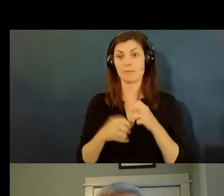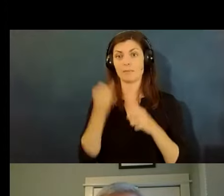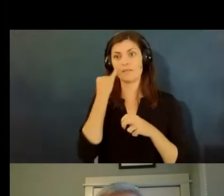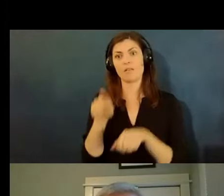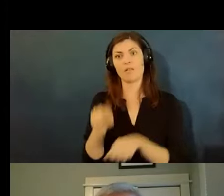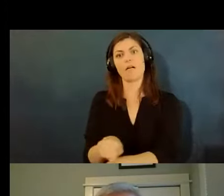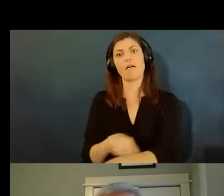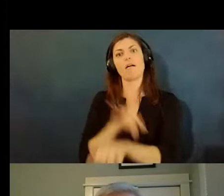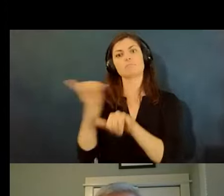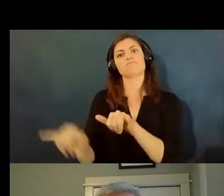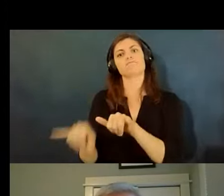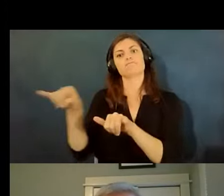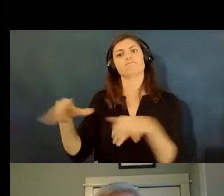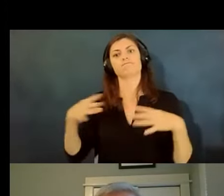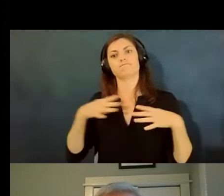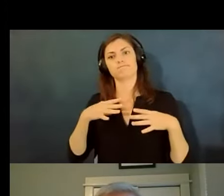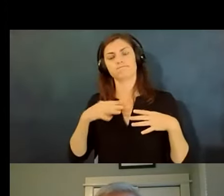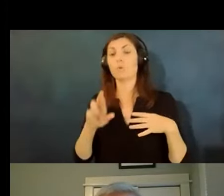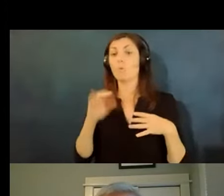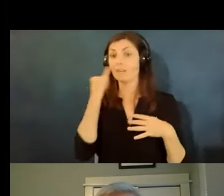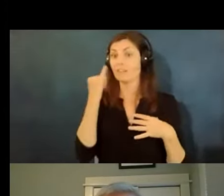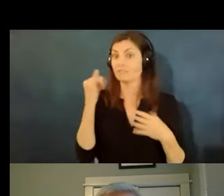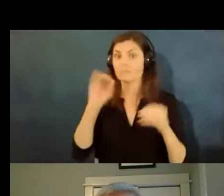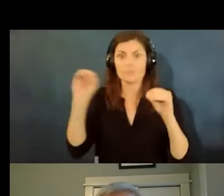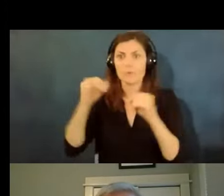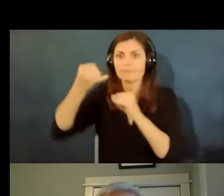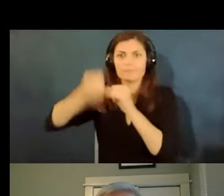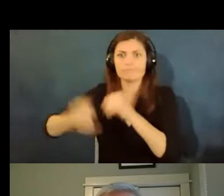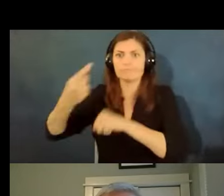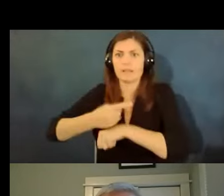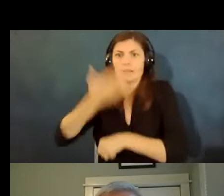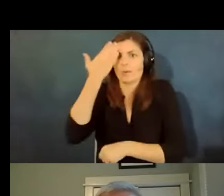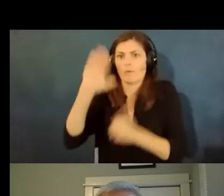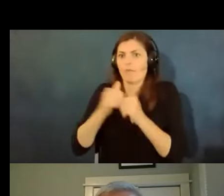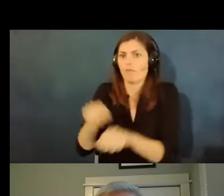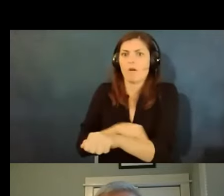or if the leave is indefinite that is we don't know how long the person needs it